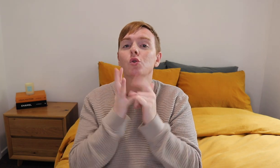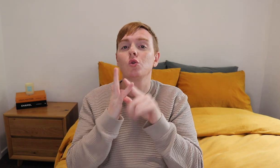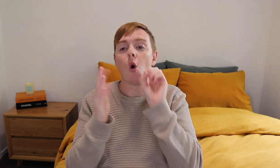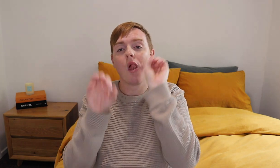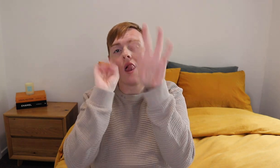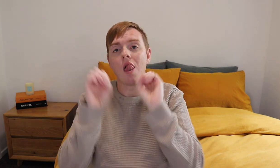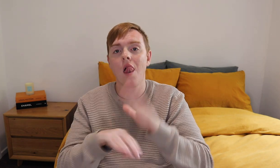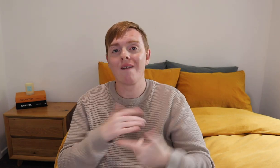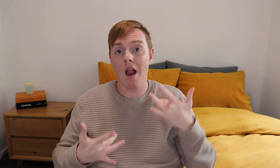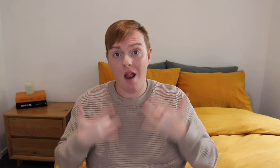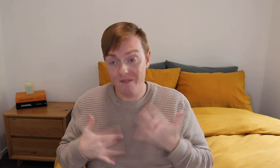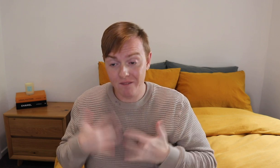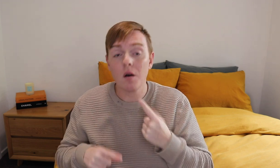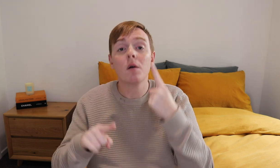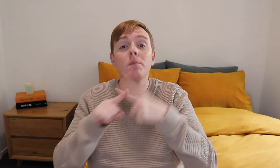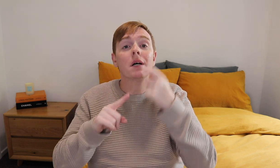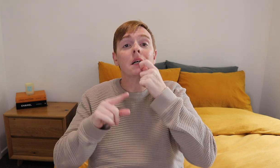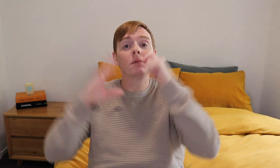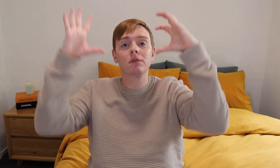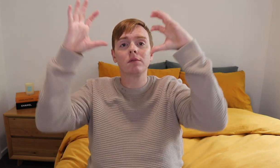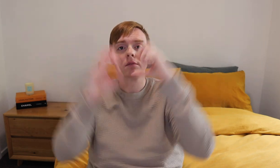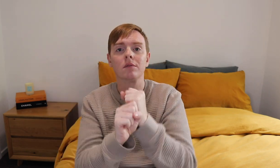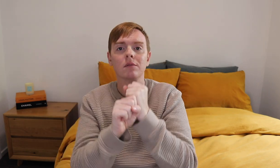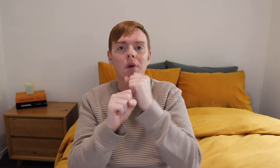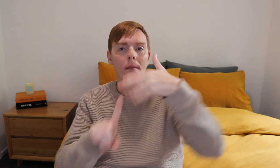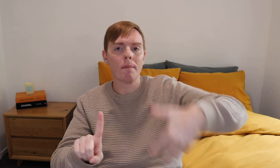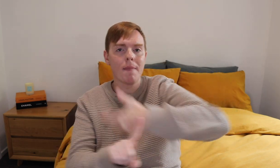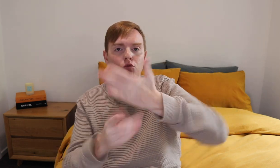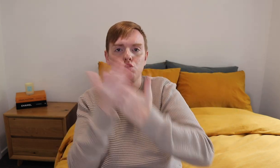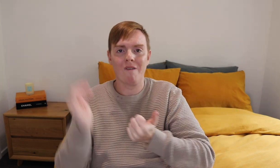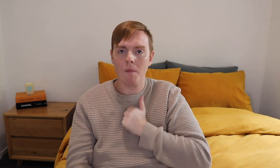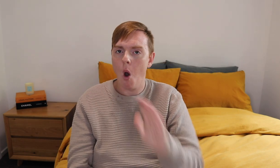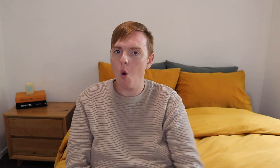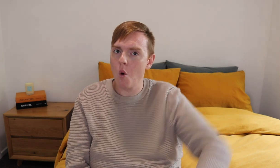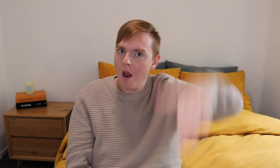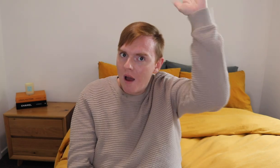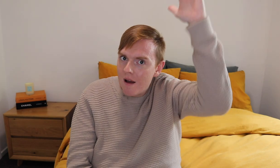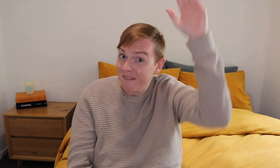Everything my life is in it. I'll also write summaries of my childhood.